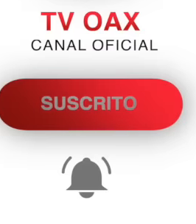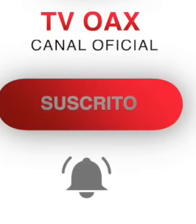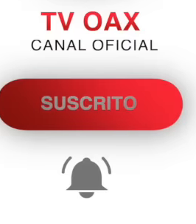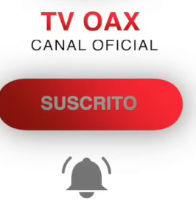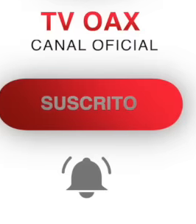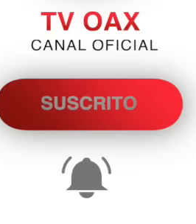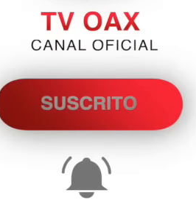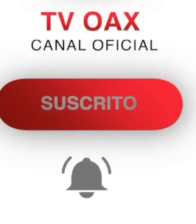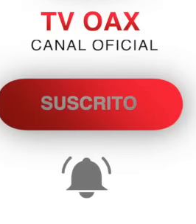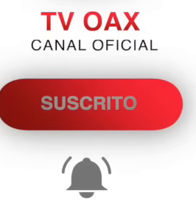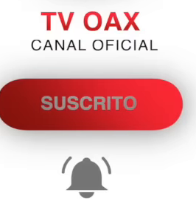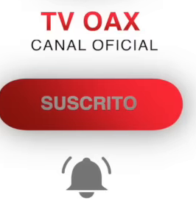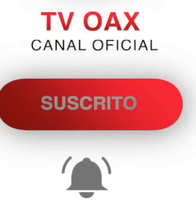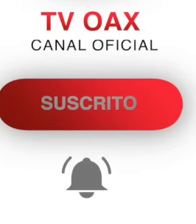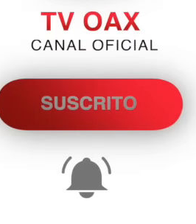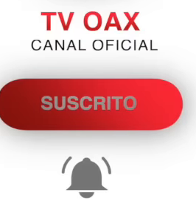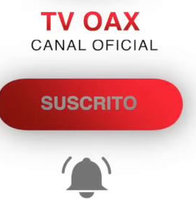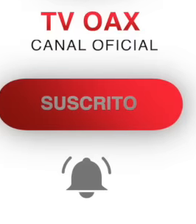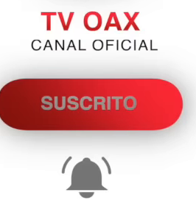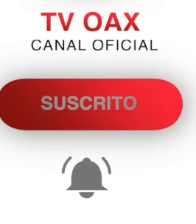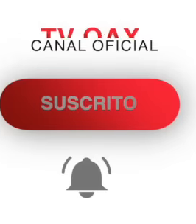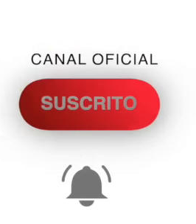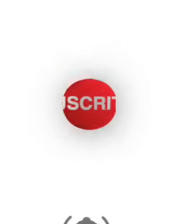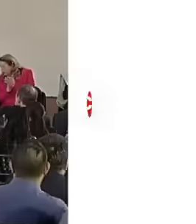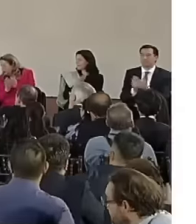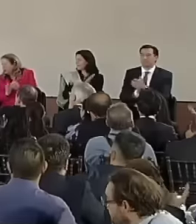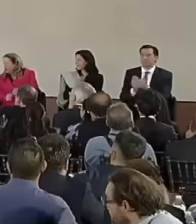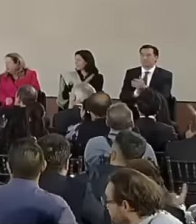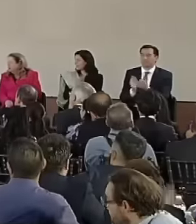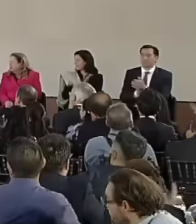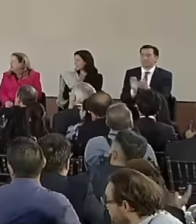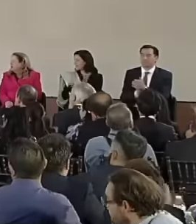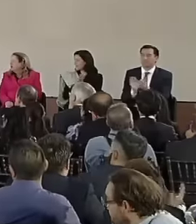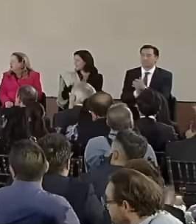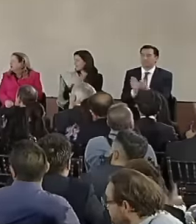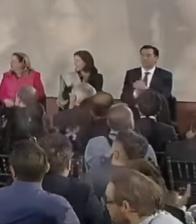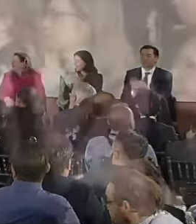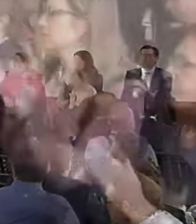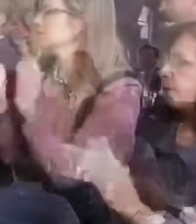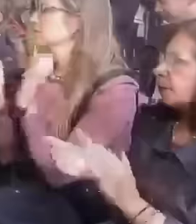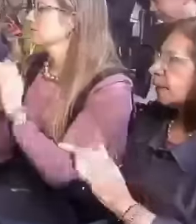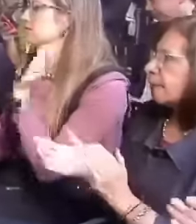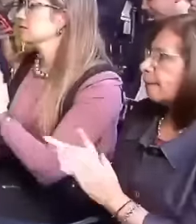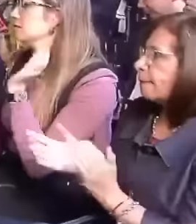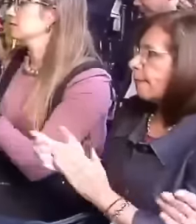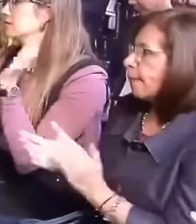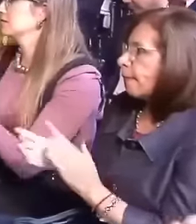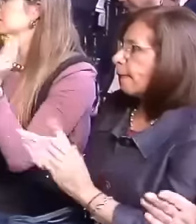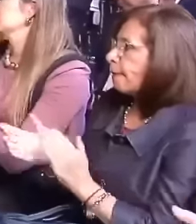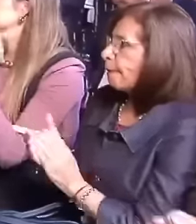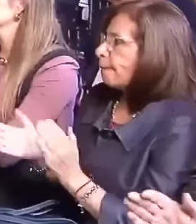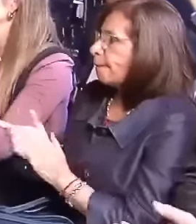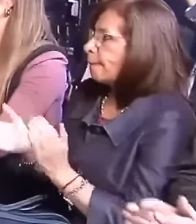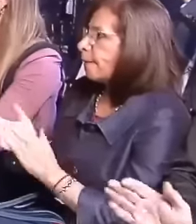Since they are earning a lot of money in those public positions and it is logical that they want to continue